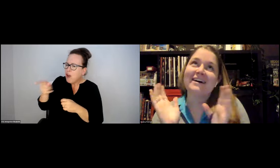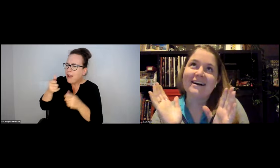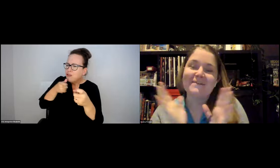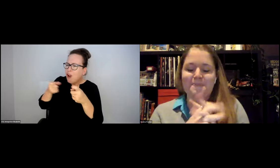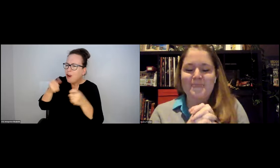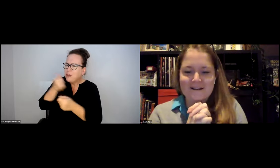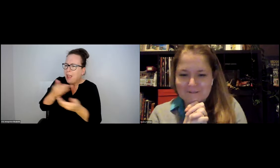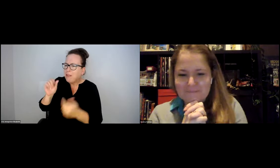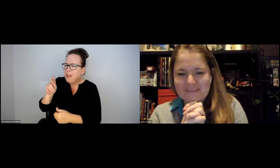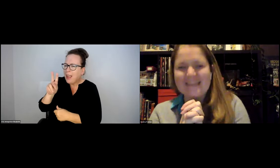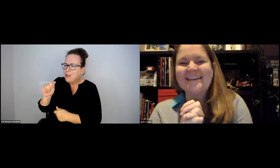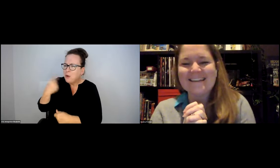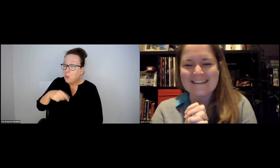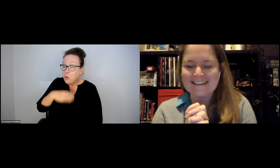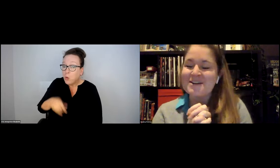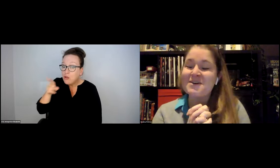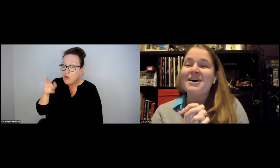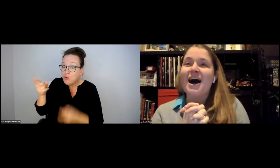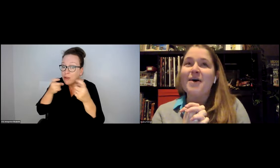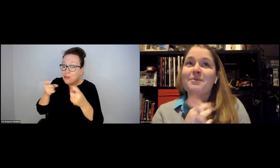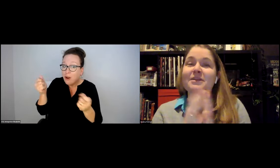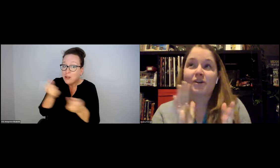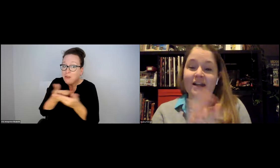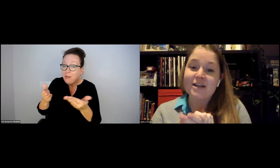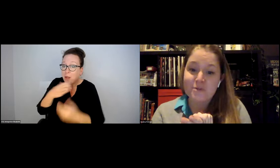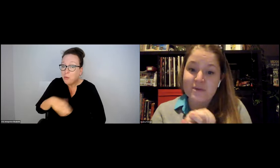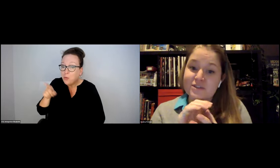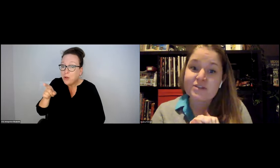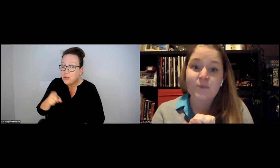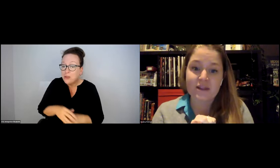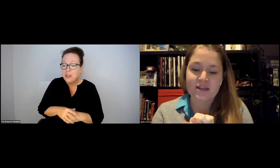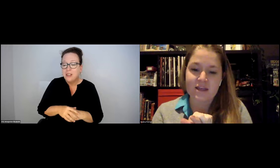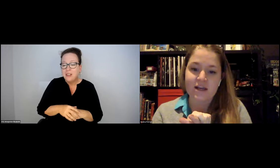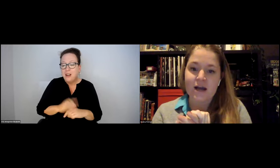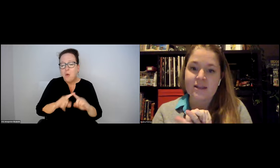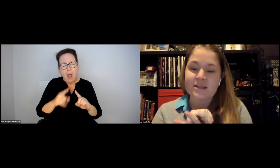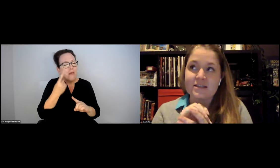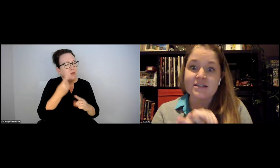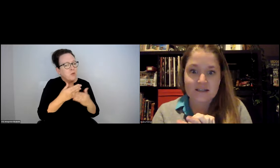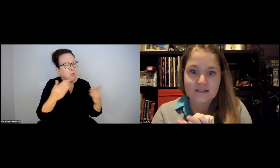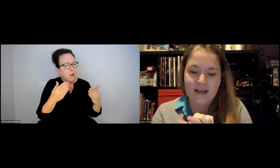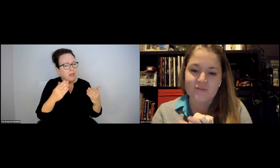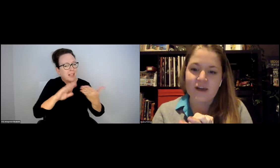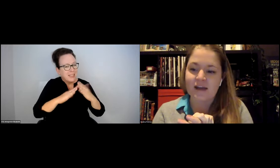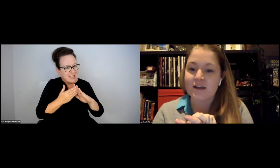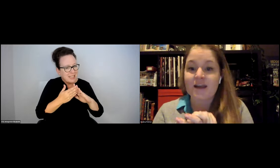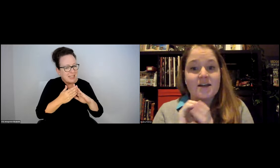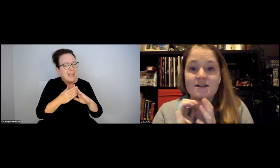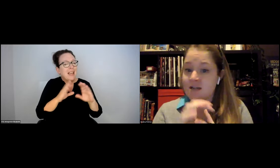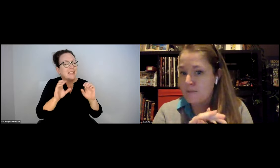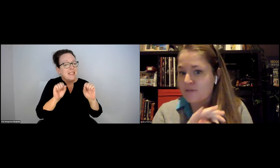SILVER BULLET TO PROVIDE -- YOU ARE NOT IN CHARGE OF EVERYTHING. WE THOUGHT -- WE WISH YOU WERE. THAT'S WHAT WE WISH.